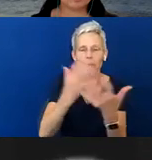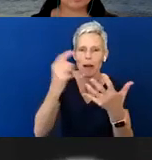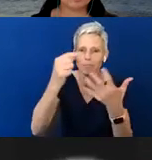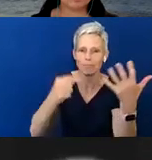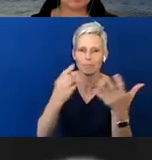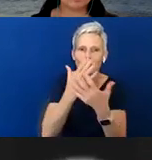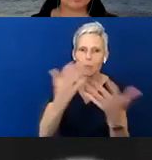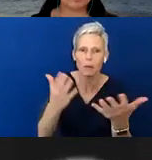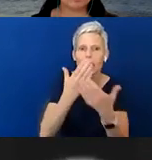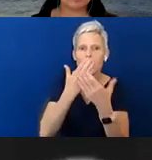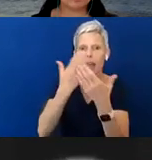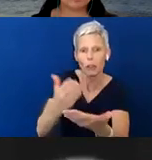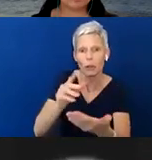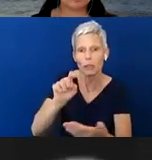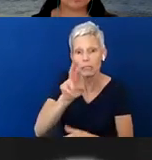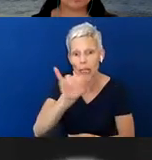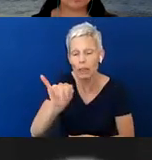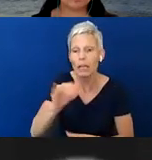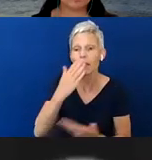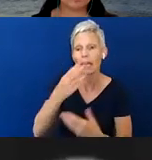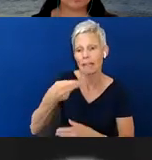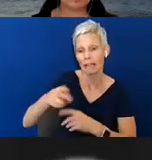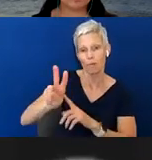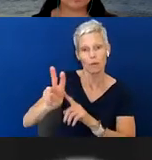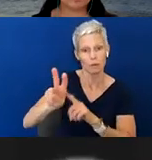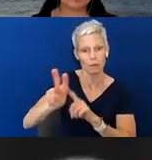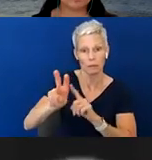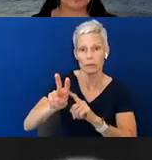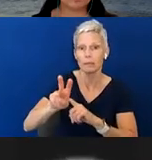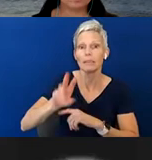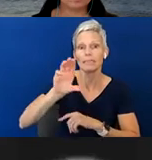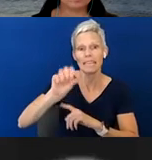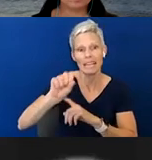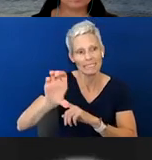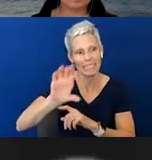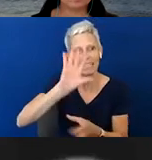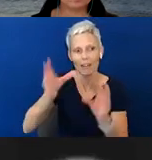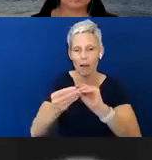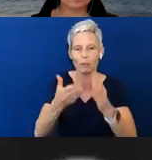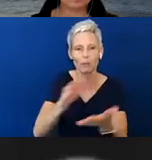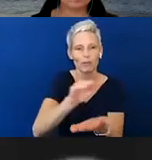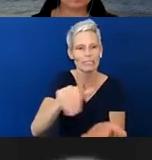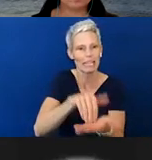you and Hands and Voices and CSC, Comprehensive Services Center and the Newborn Hearing Screening